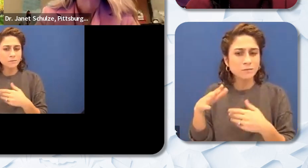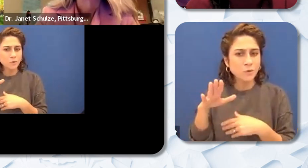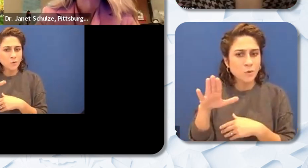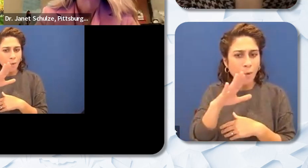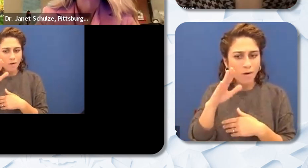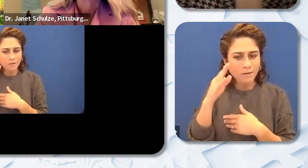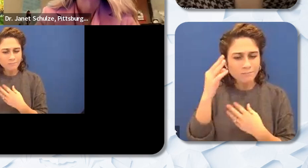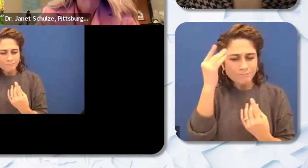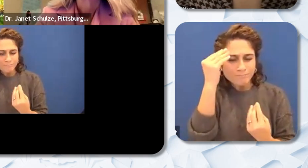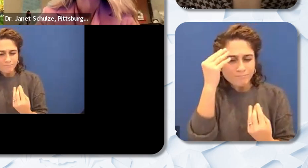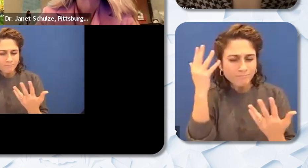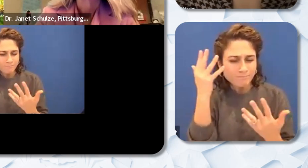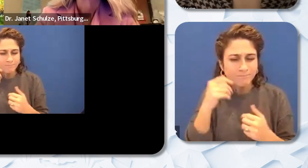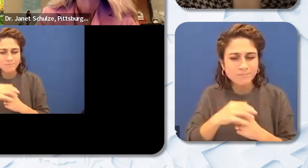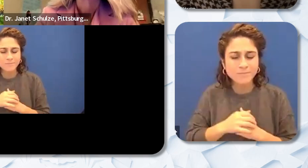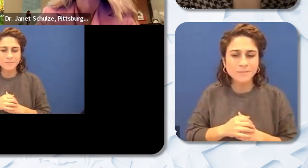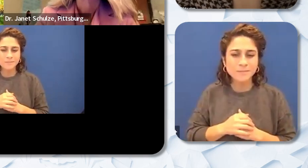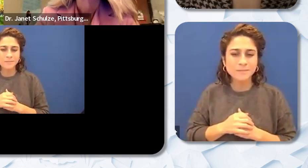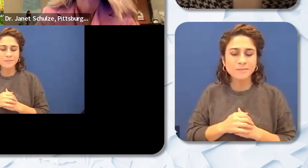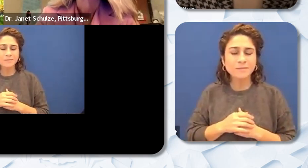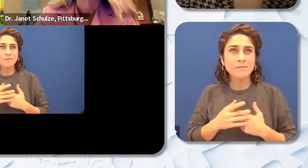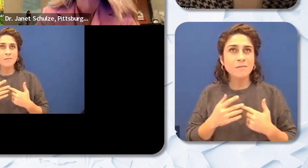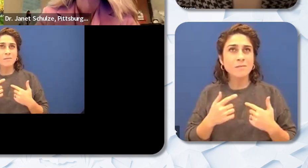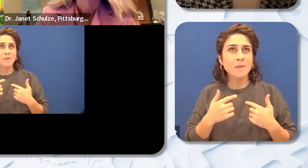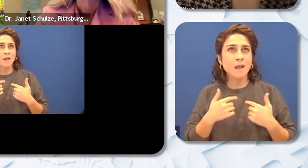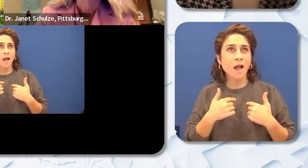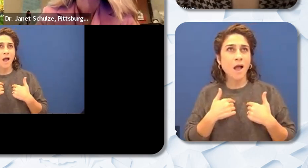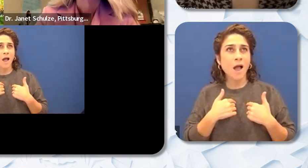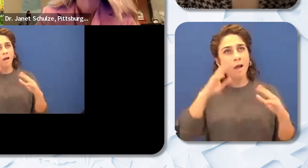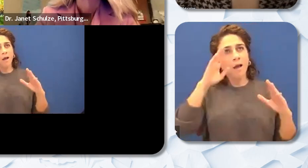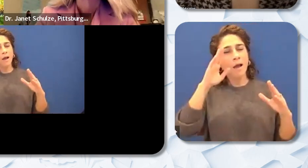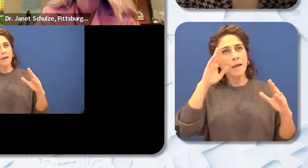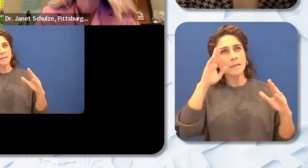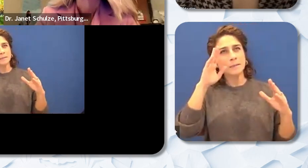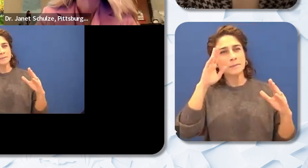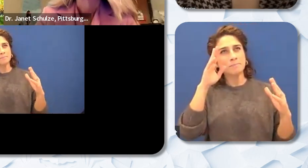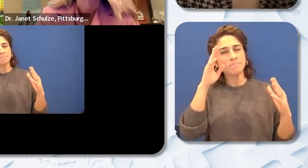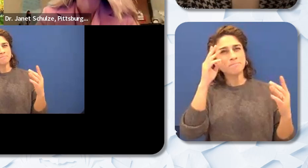Adora Fisher: So where I go to is is the work that I do right? And and I prepare teachers.